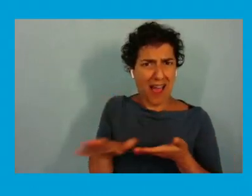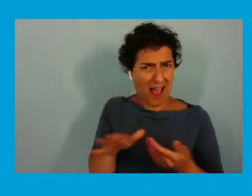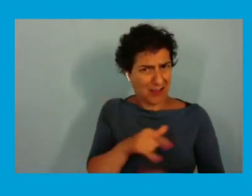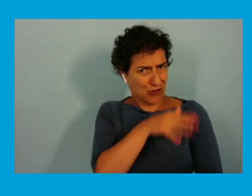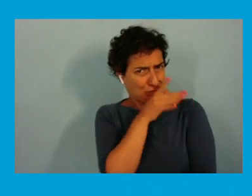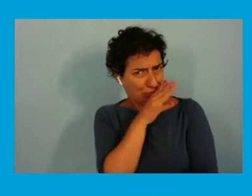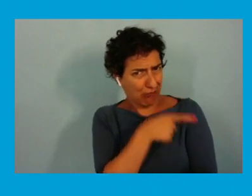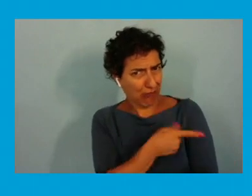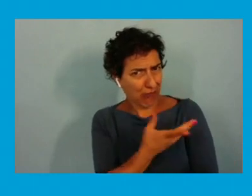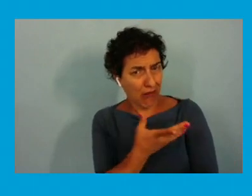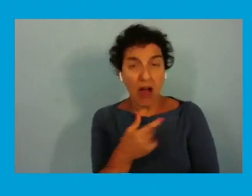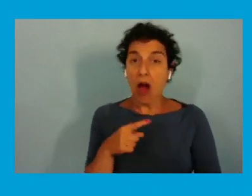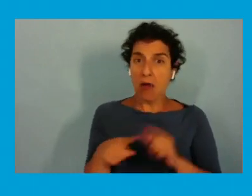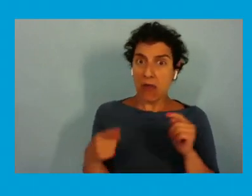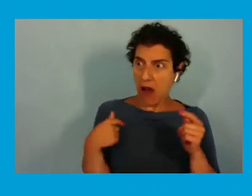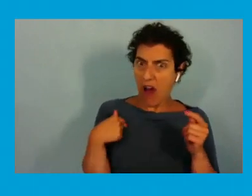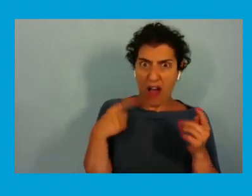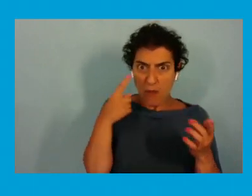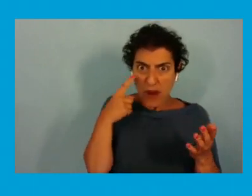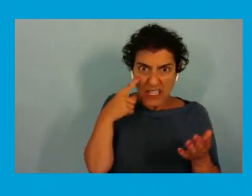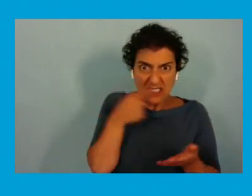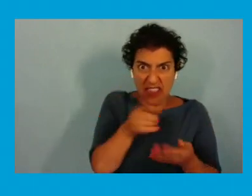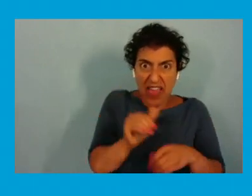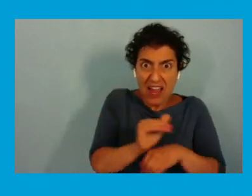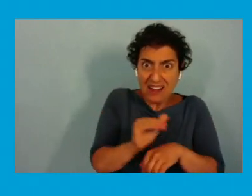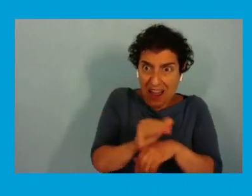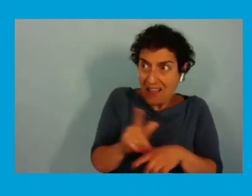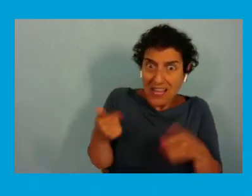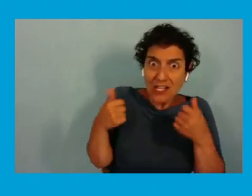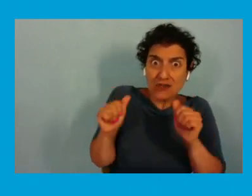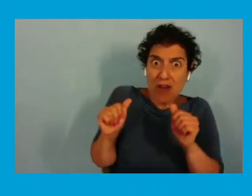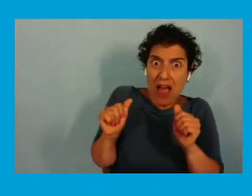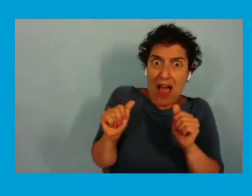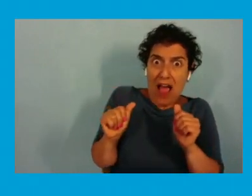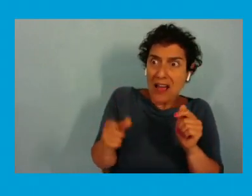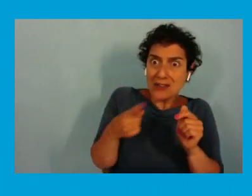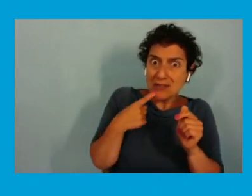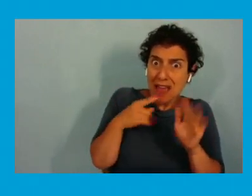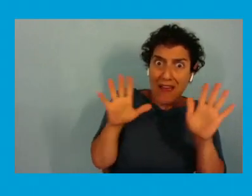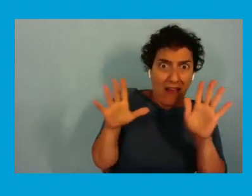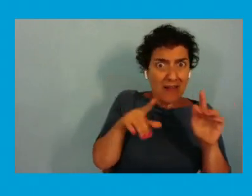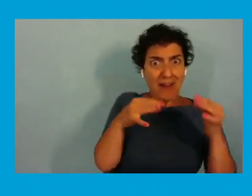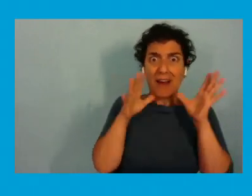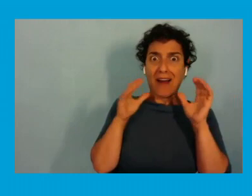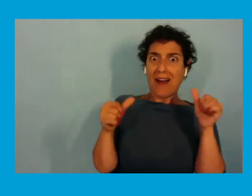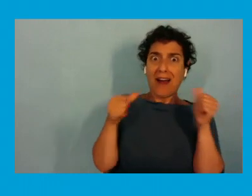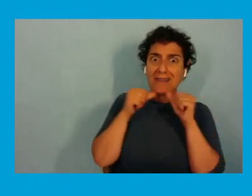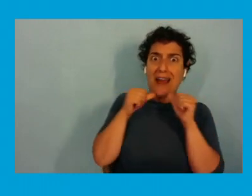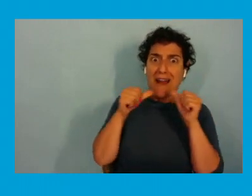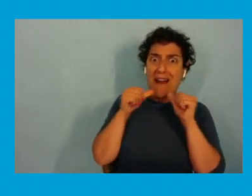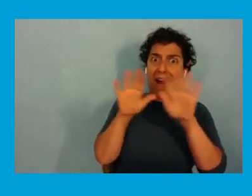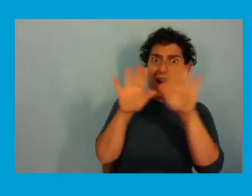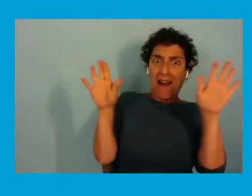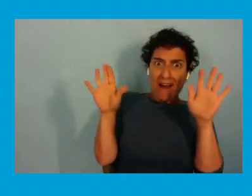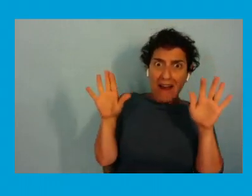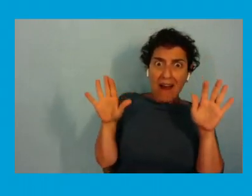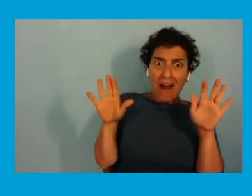but i have witnesses that night that they tried to make me own and i said that i didn't say it